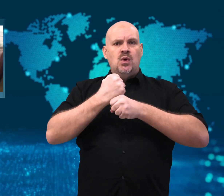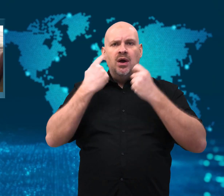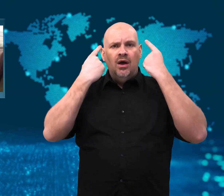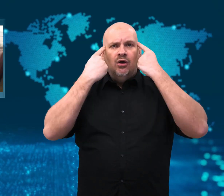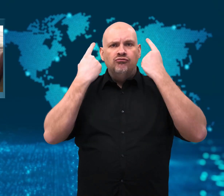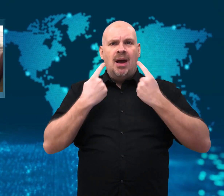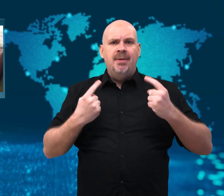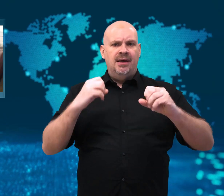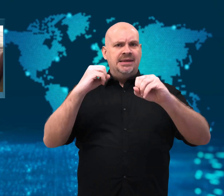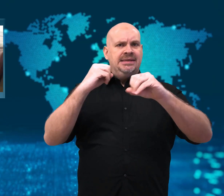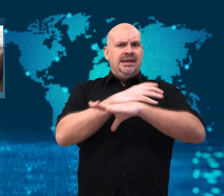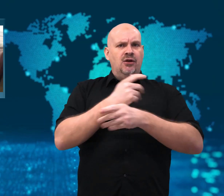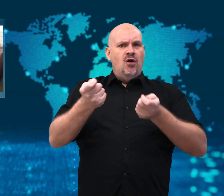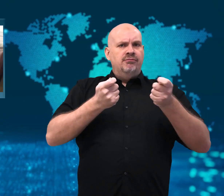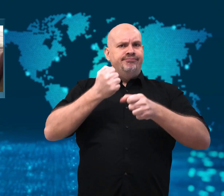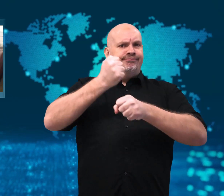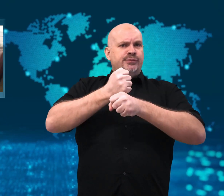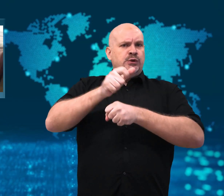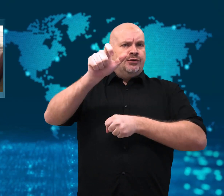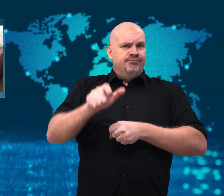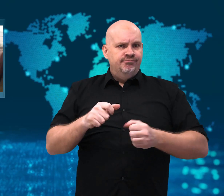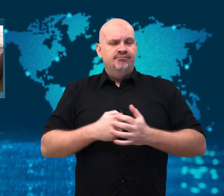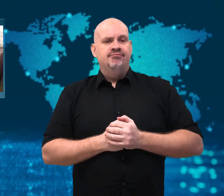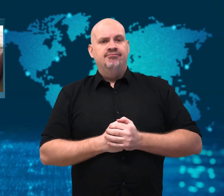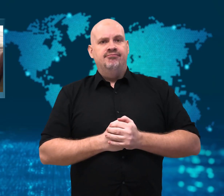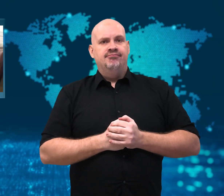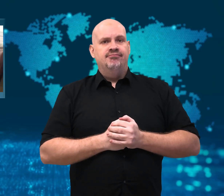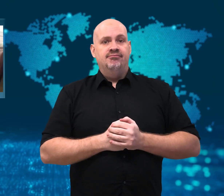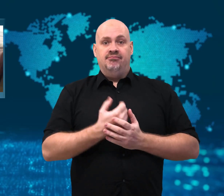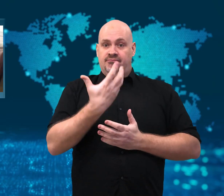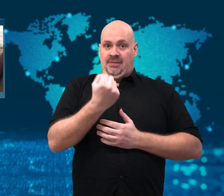A few rounds of gunfire were shot,